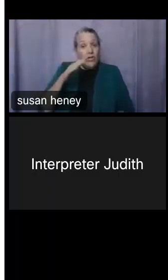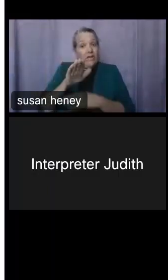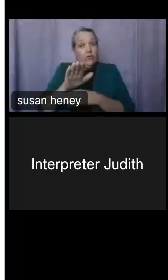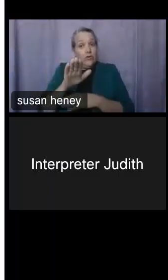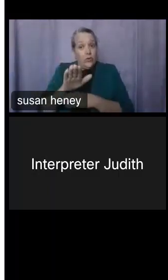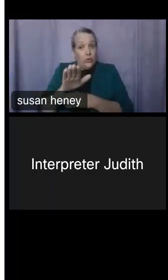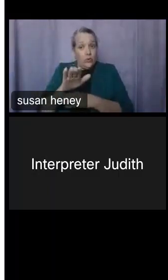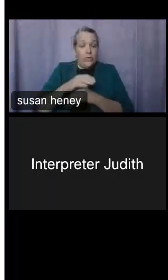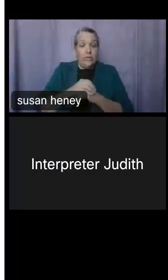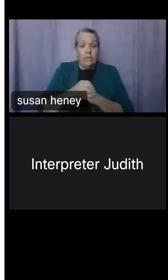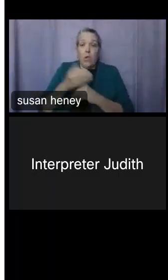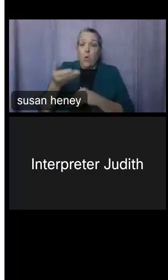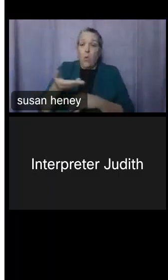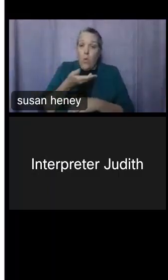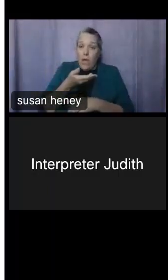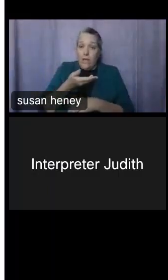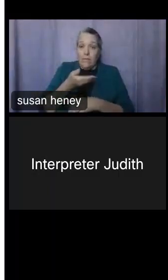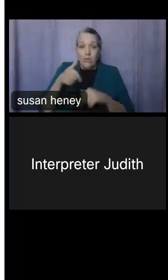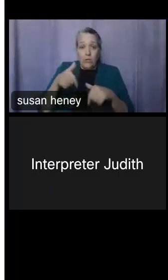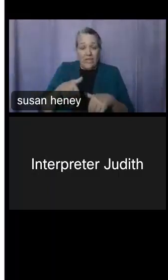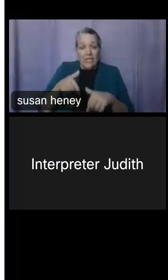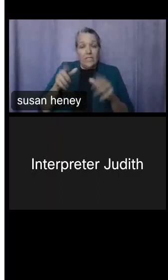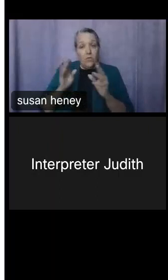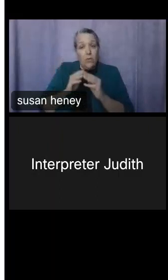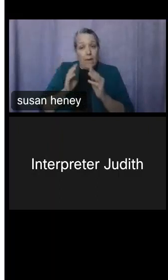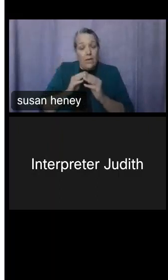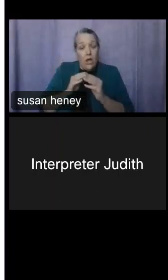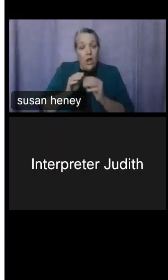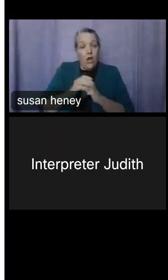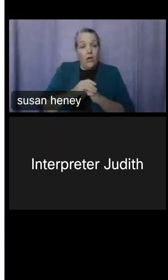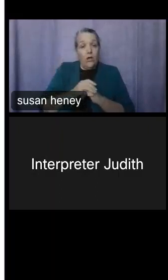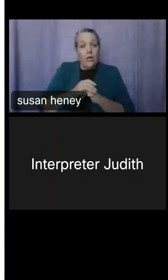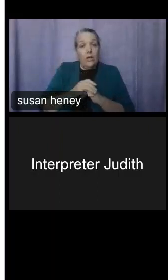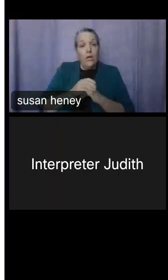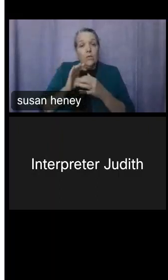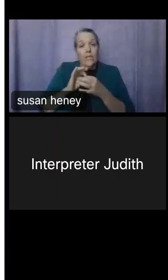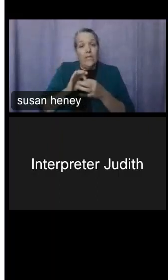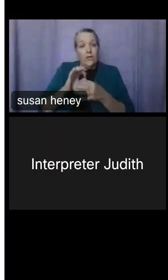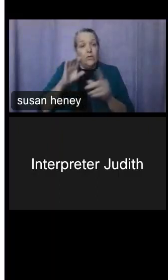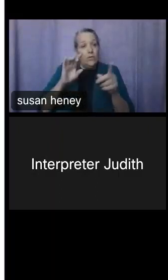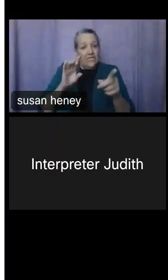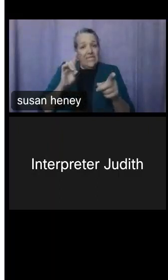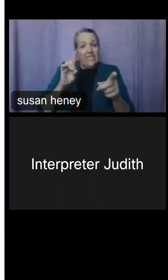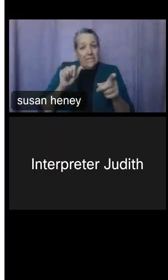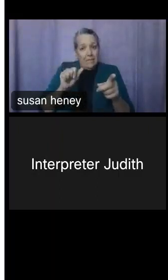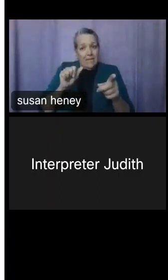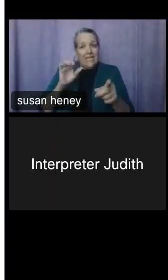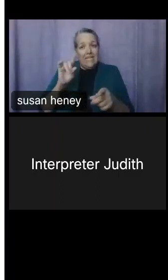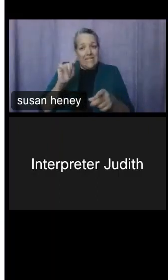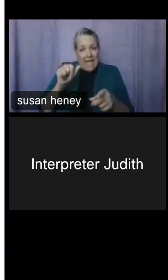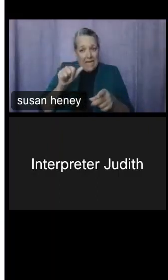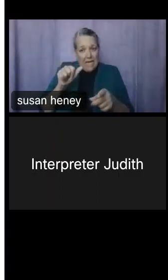and welcome to today's webinar on disability data through a different perspective. My name